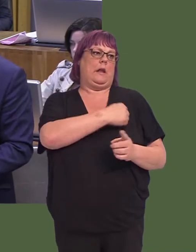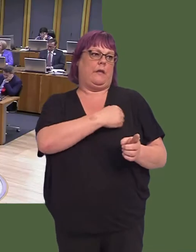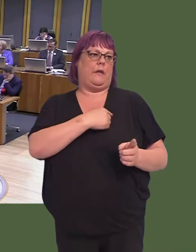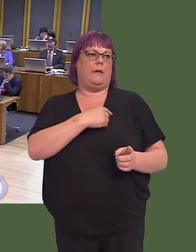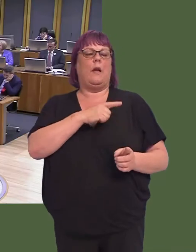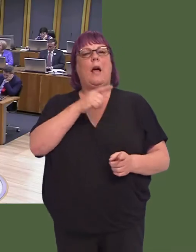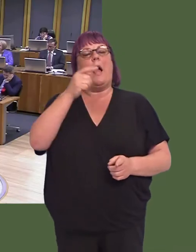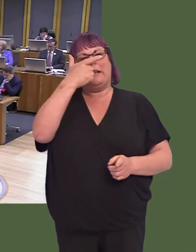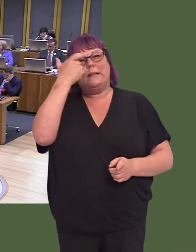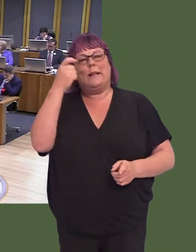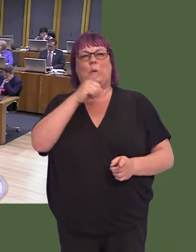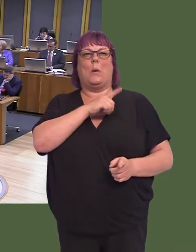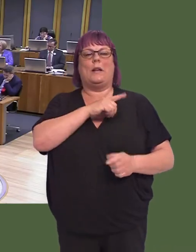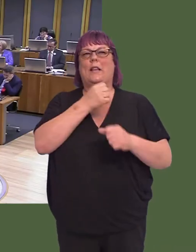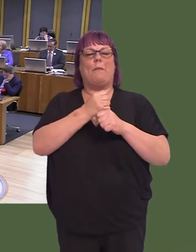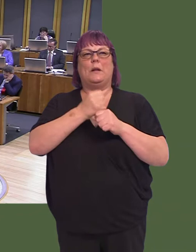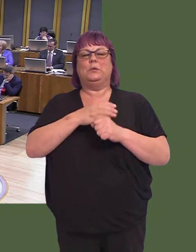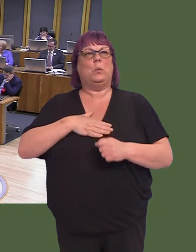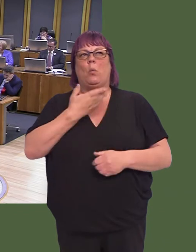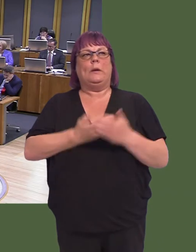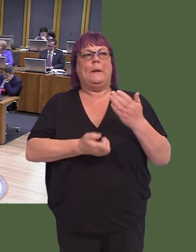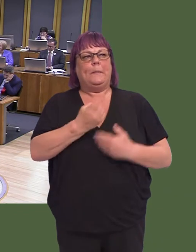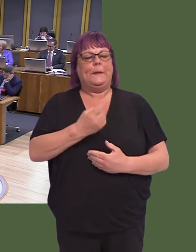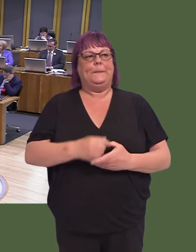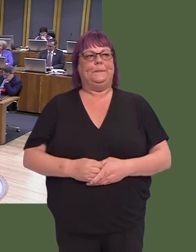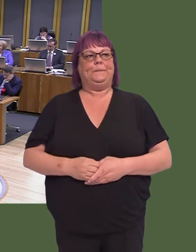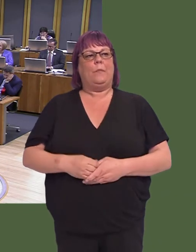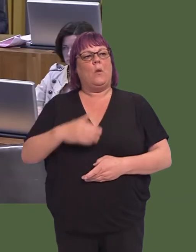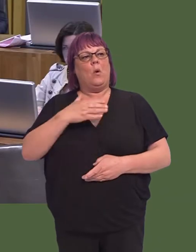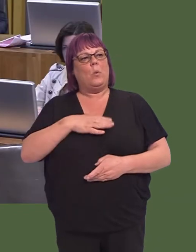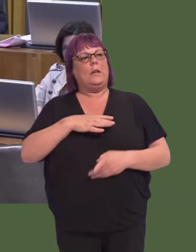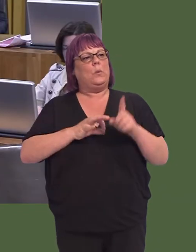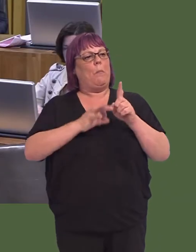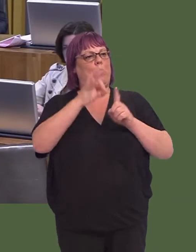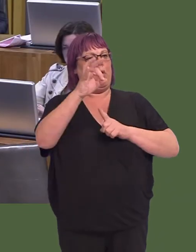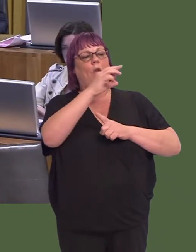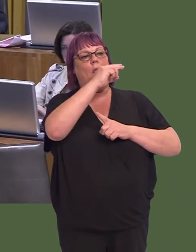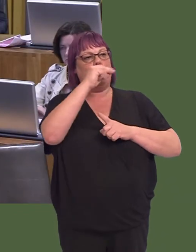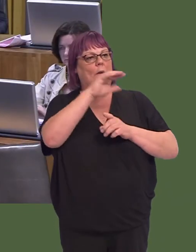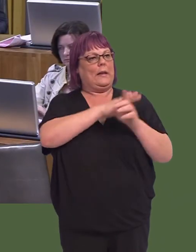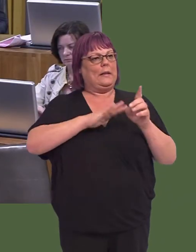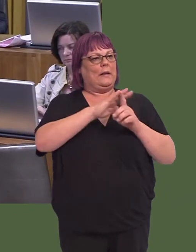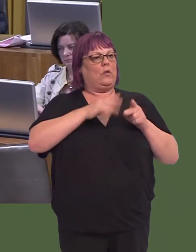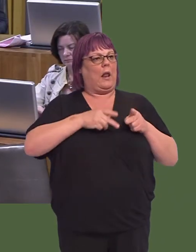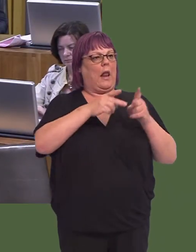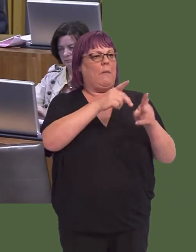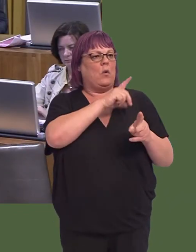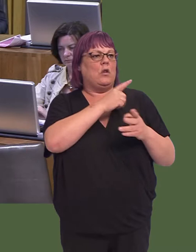way and I can well understand why it is not Government policy that we would want to do that. So, there would be a need to upgrade the Swansea district line, because at the moment